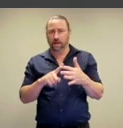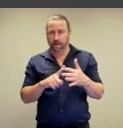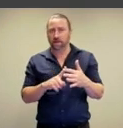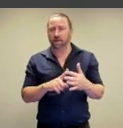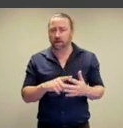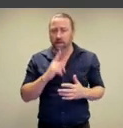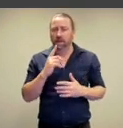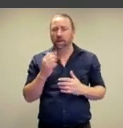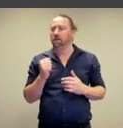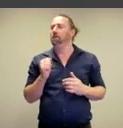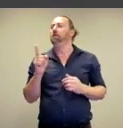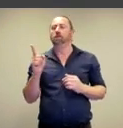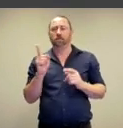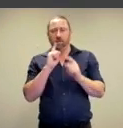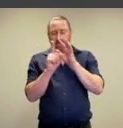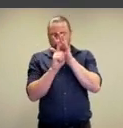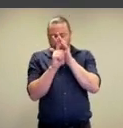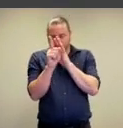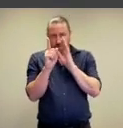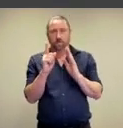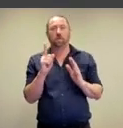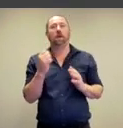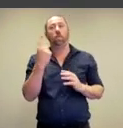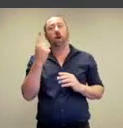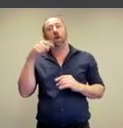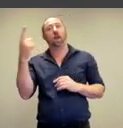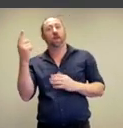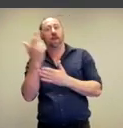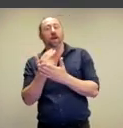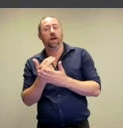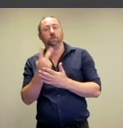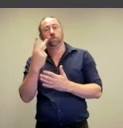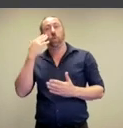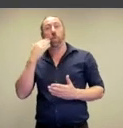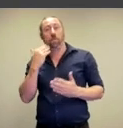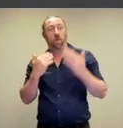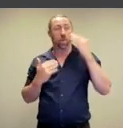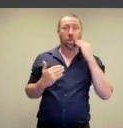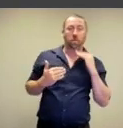Angelique says that they did this in New York,